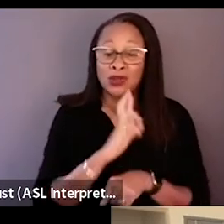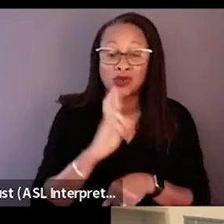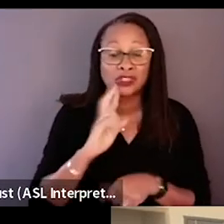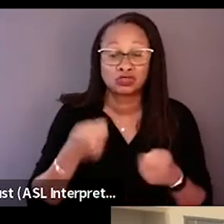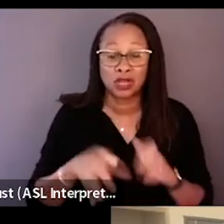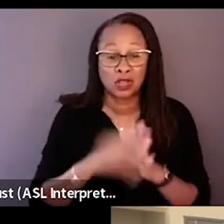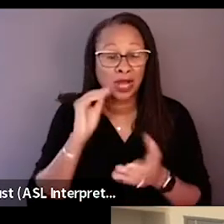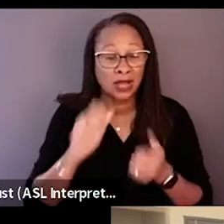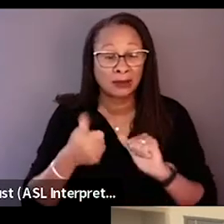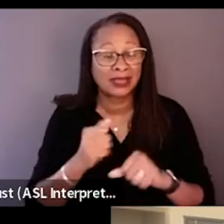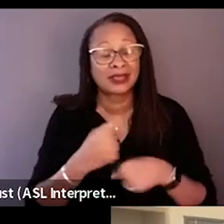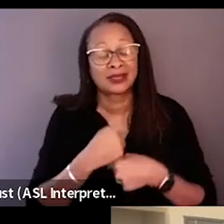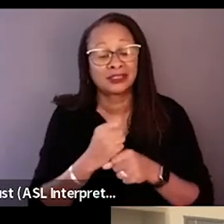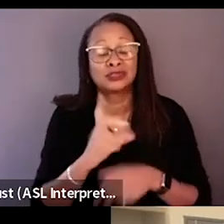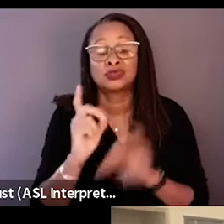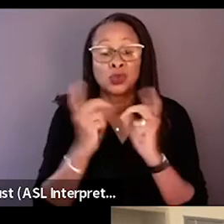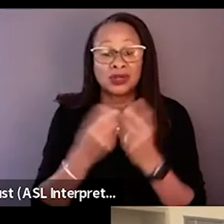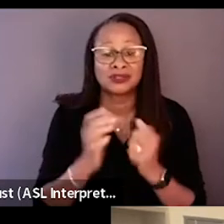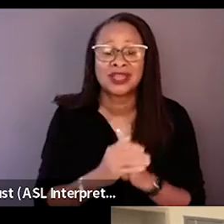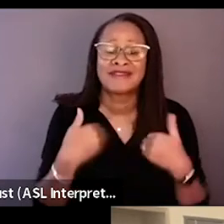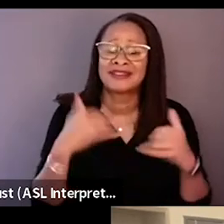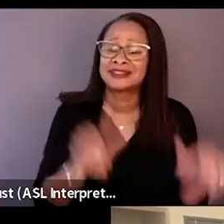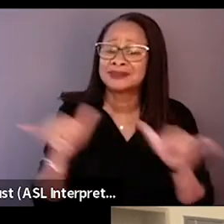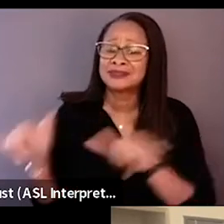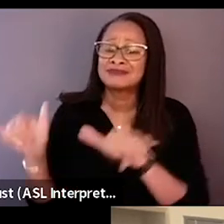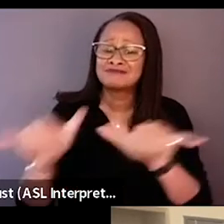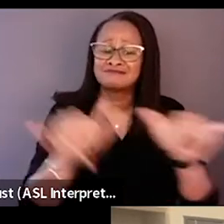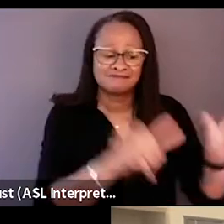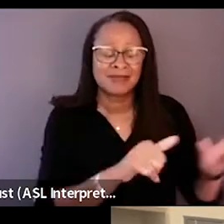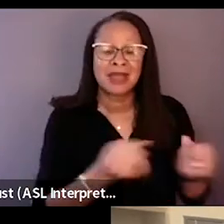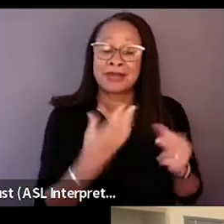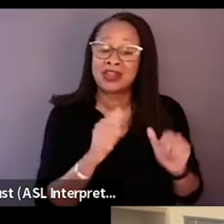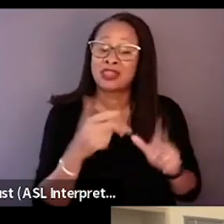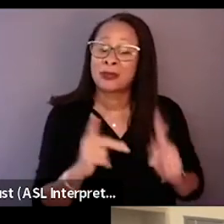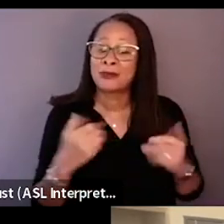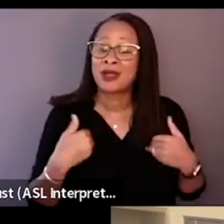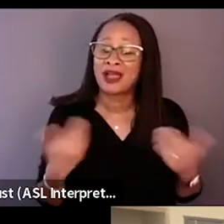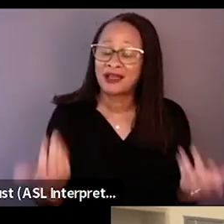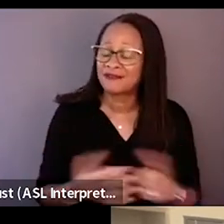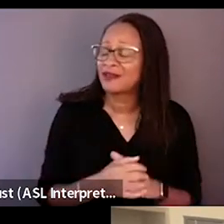And then we have so much in common with many other people that saw the movie talking about the restaurant story.